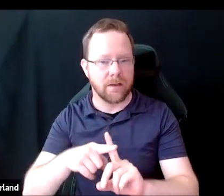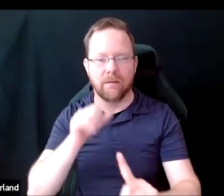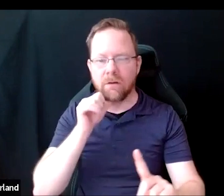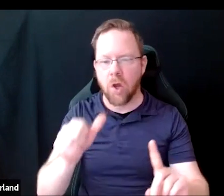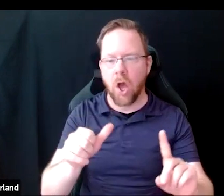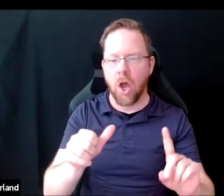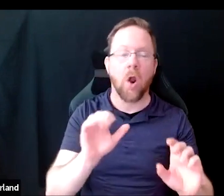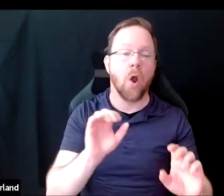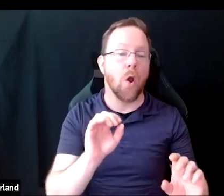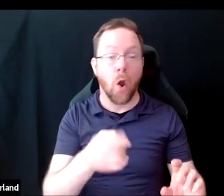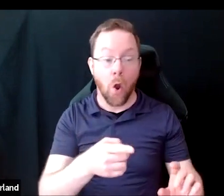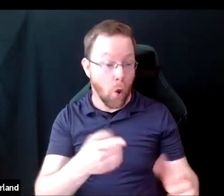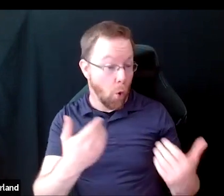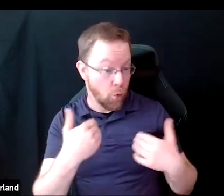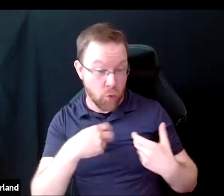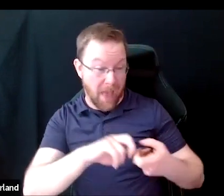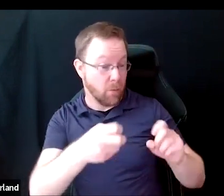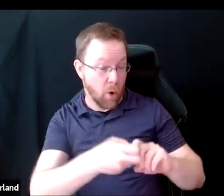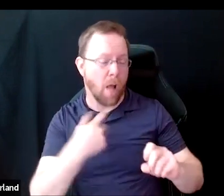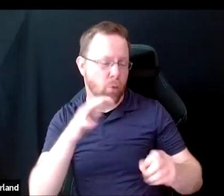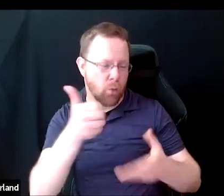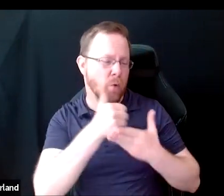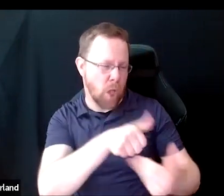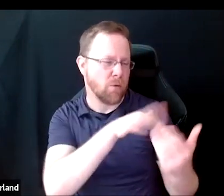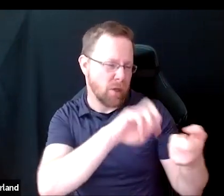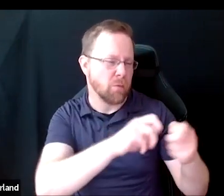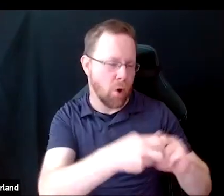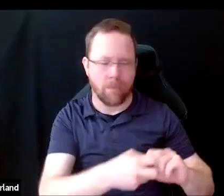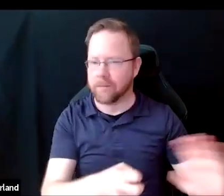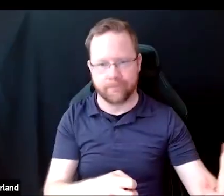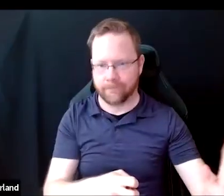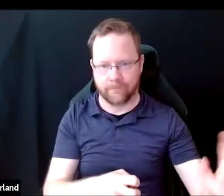"Oh, you have this problem, we will help you fix this problem."